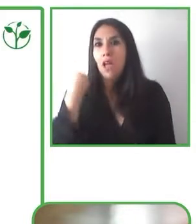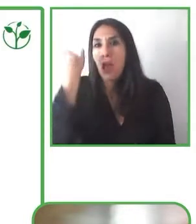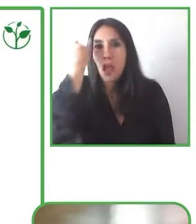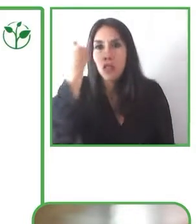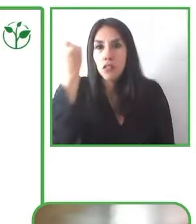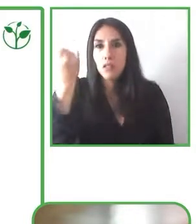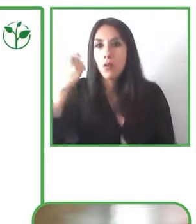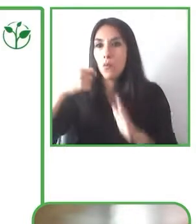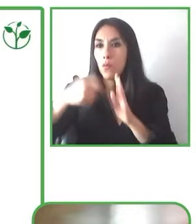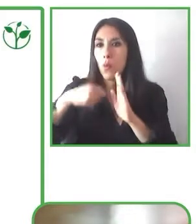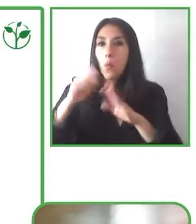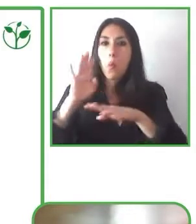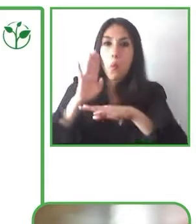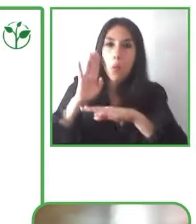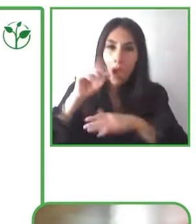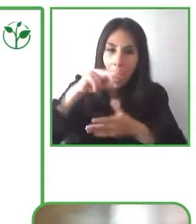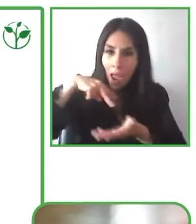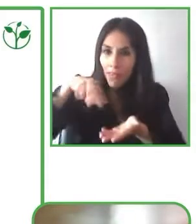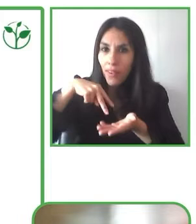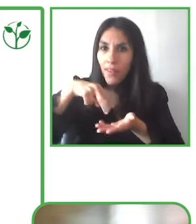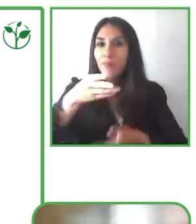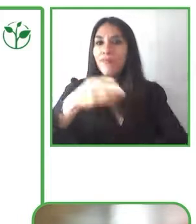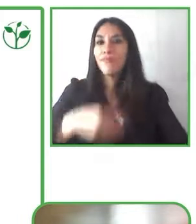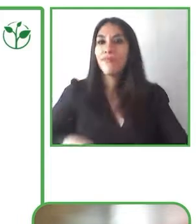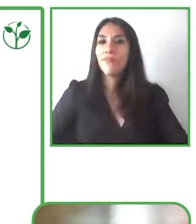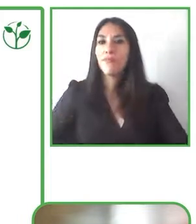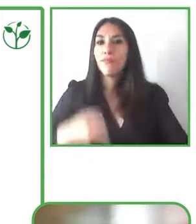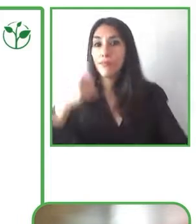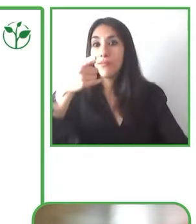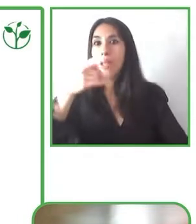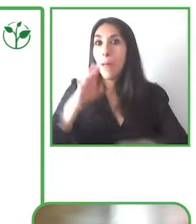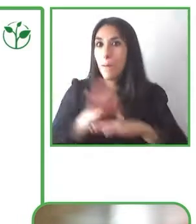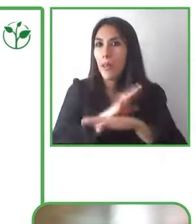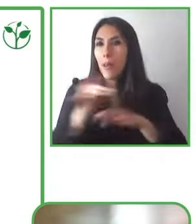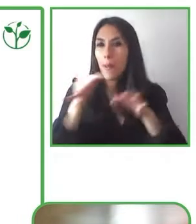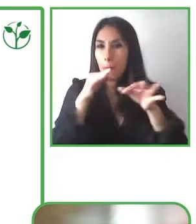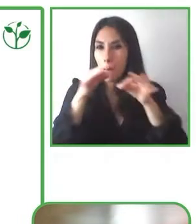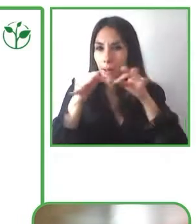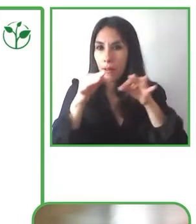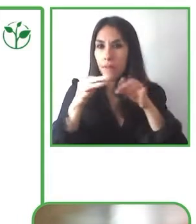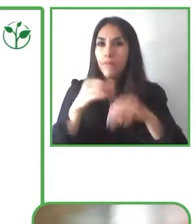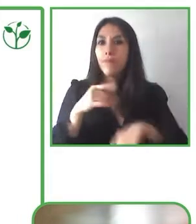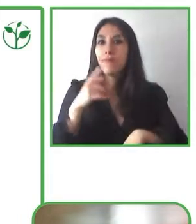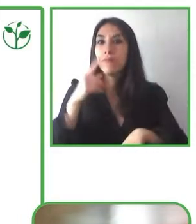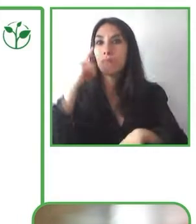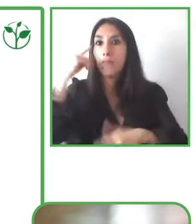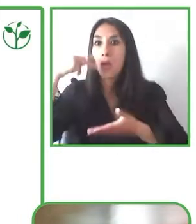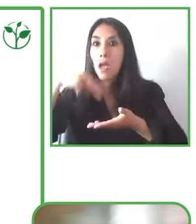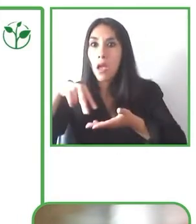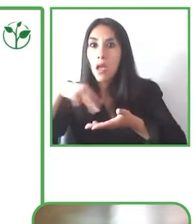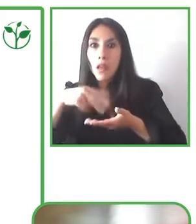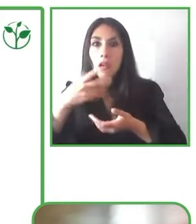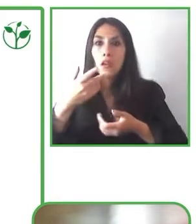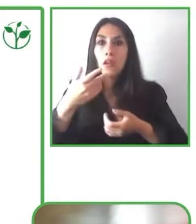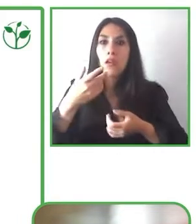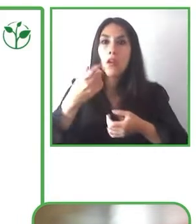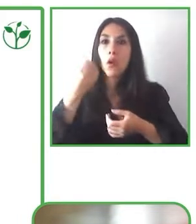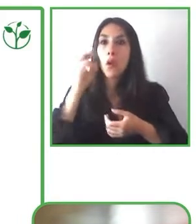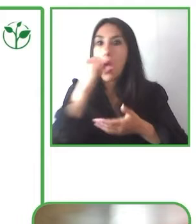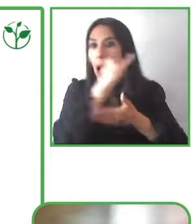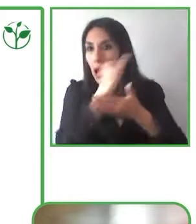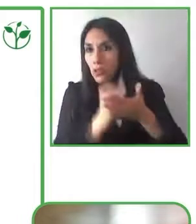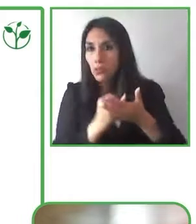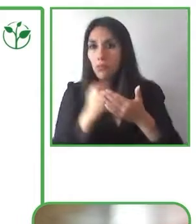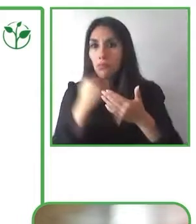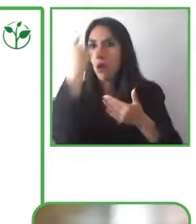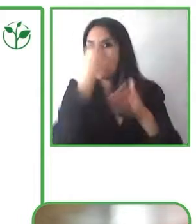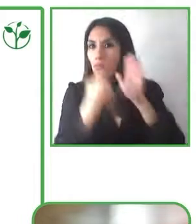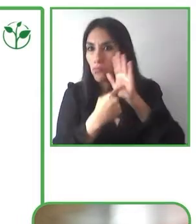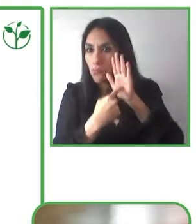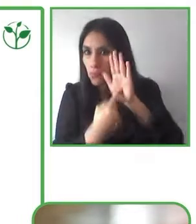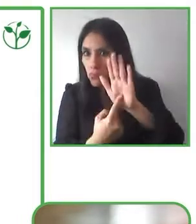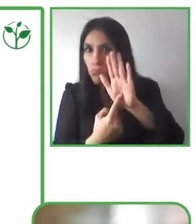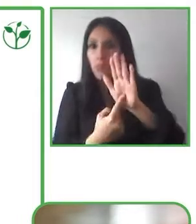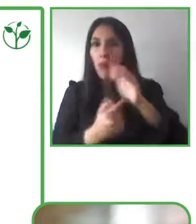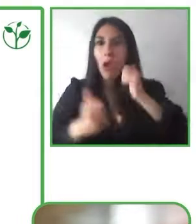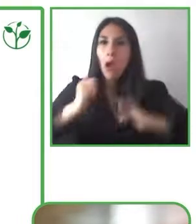that we'd like to incorporate is incorporating actors or dancers who also have disabilities